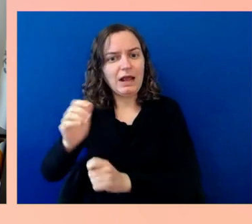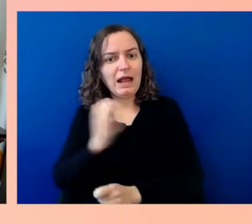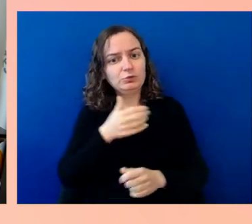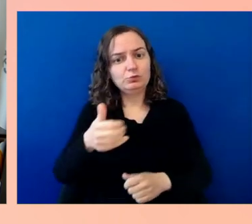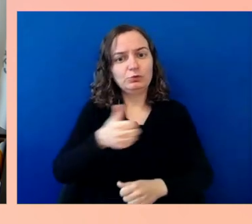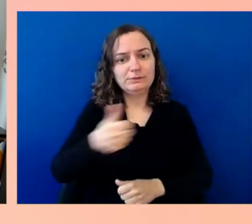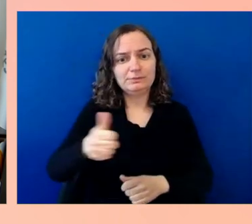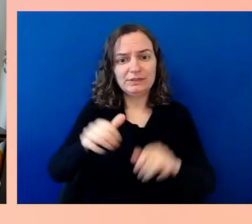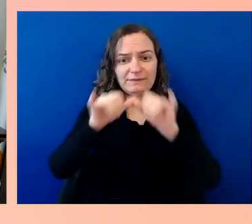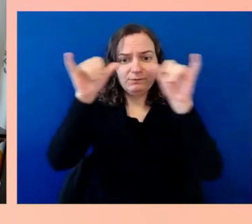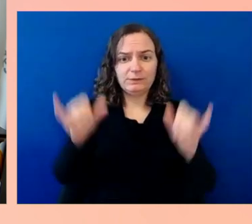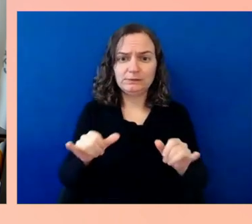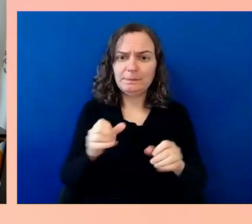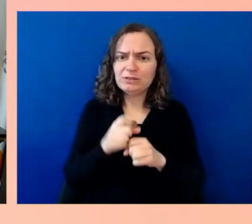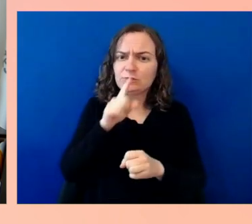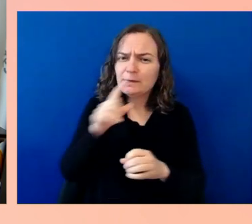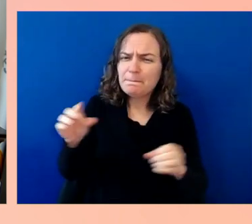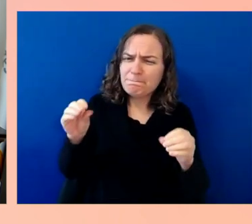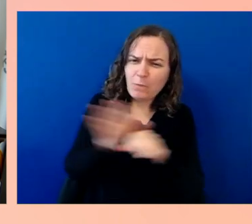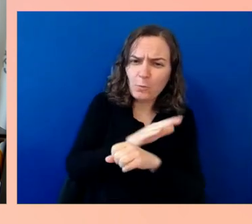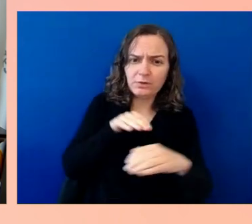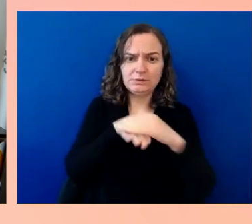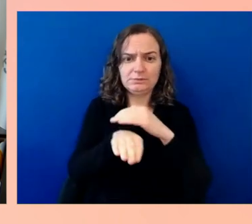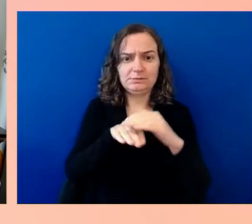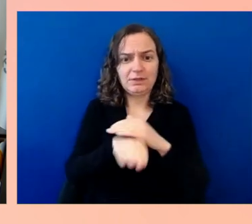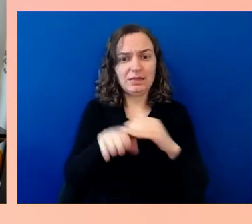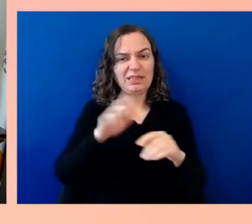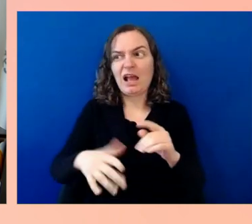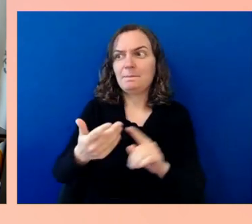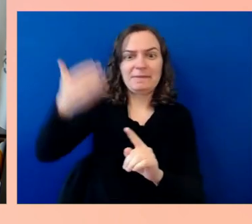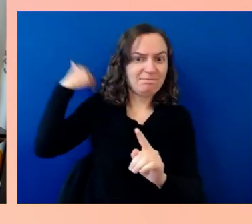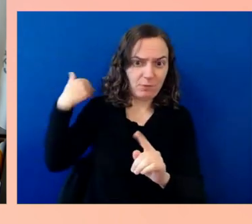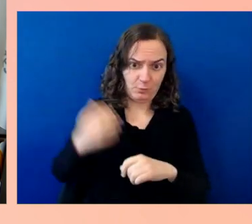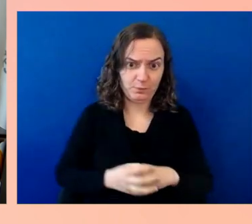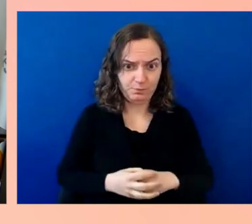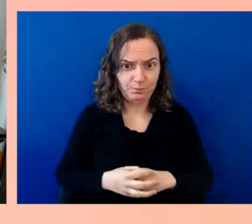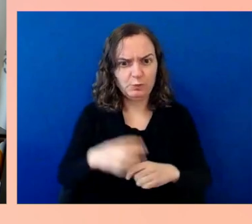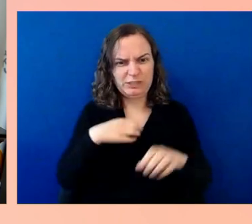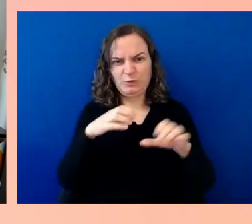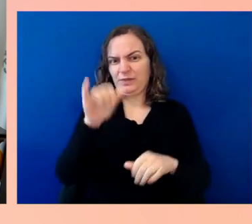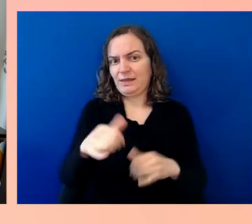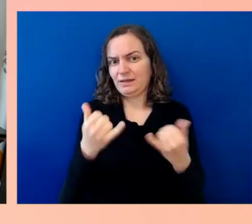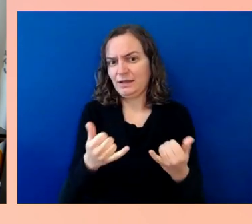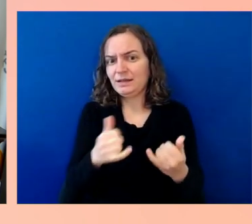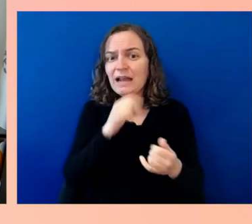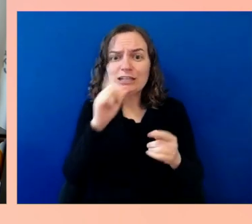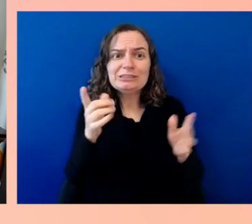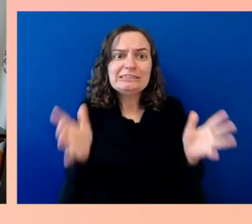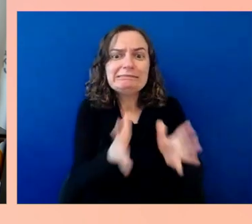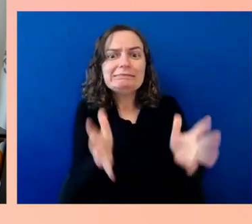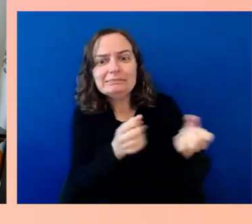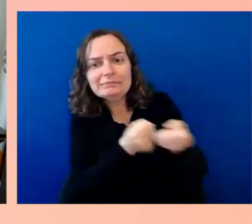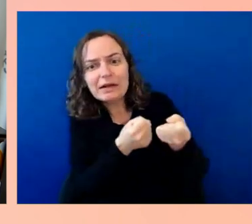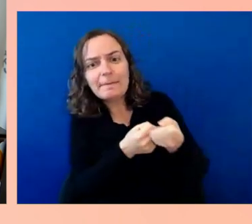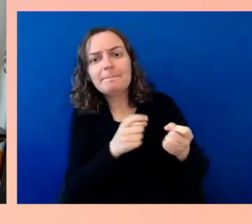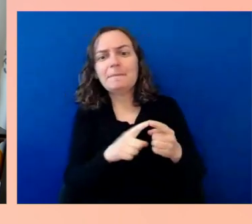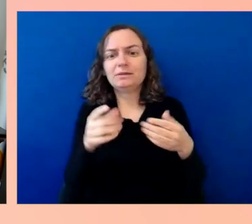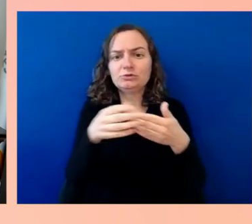with encouragement, but with dollars. We're funding things like program called ASAP, All Stations Accessibility Program.